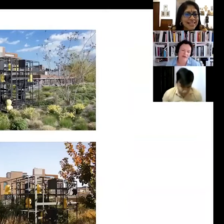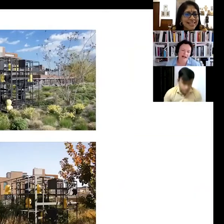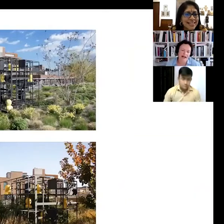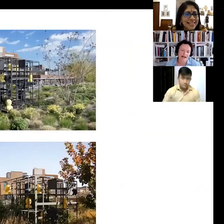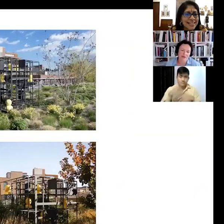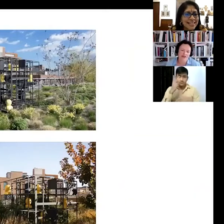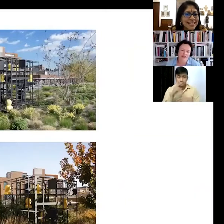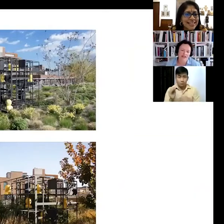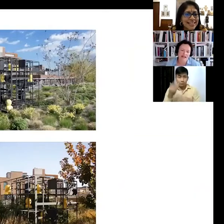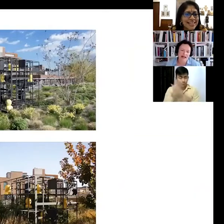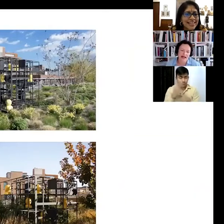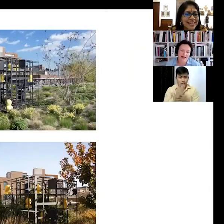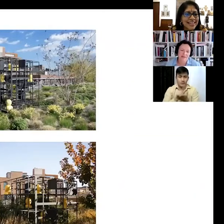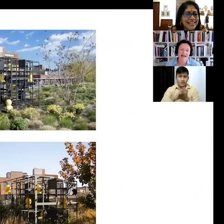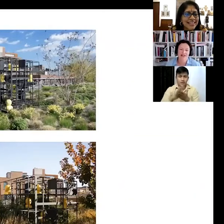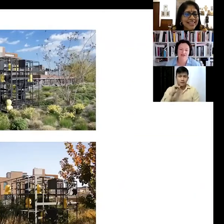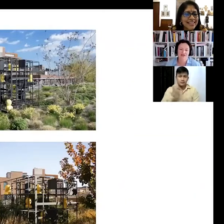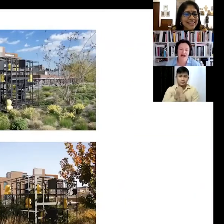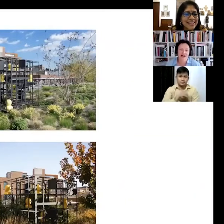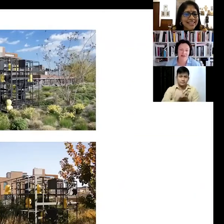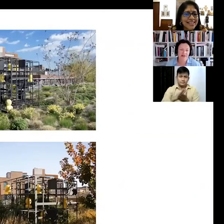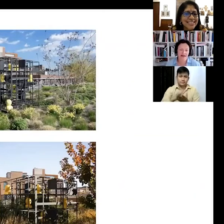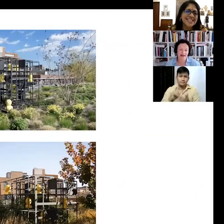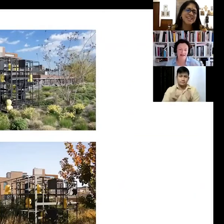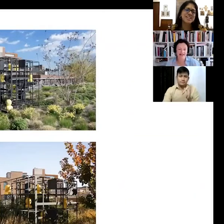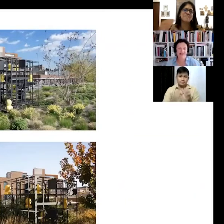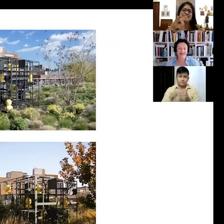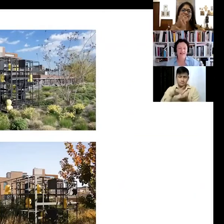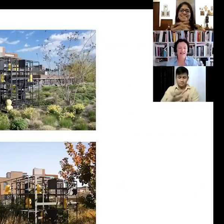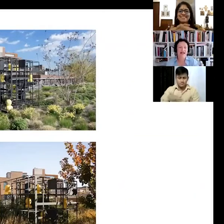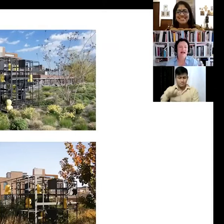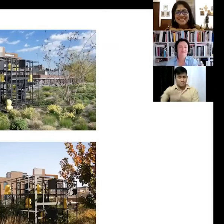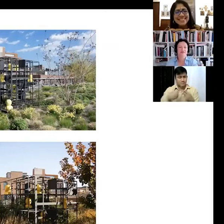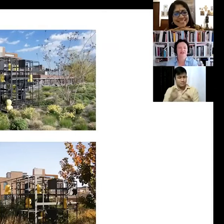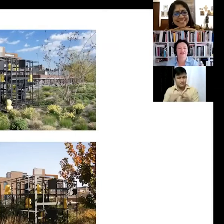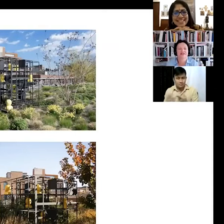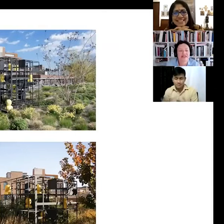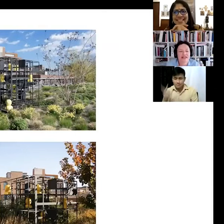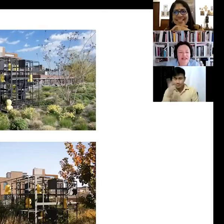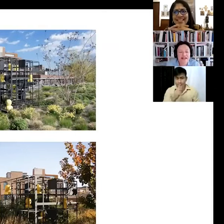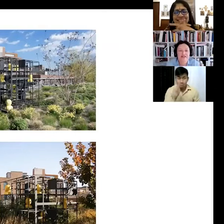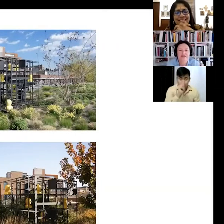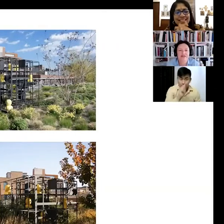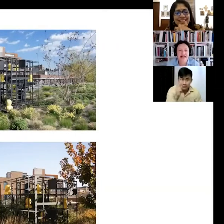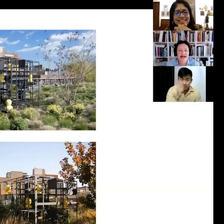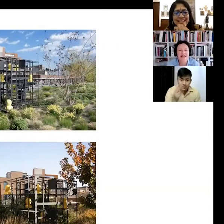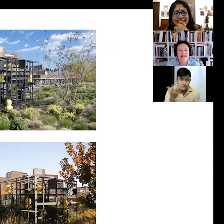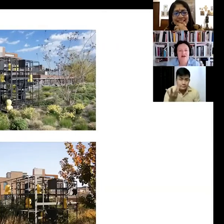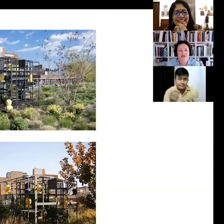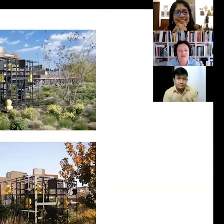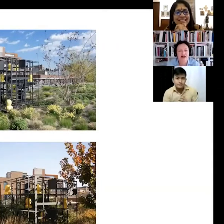the High Line, which is the passage of time and the season. And so here, you see four slides of